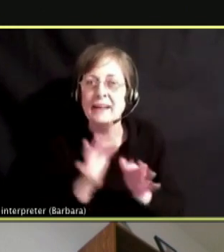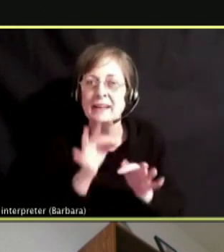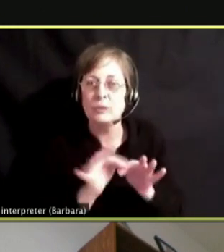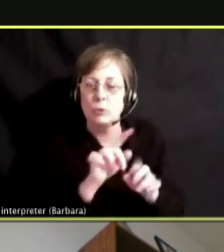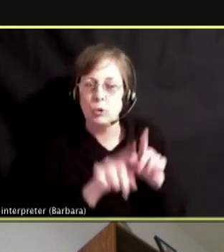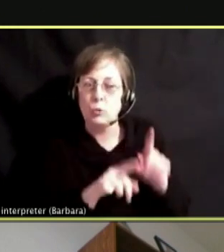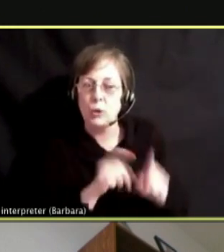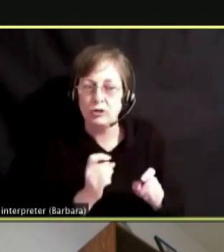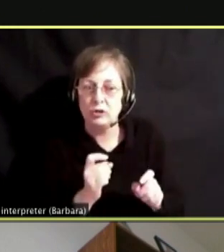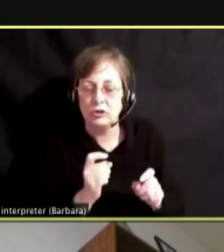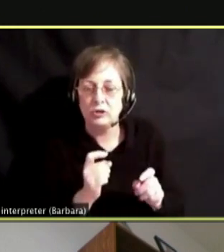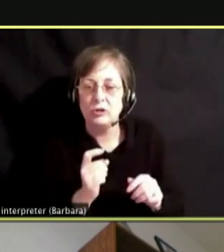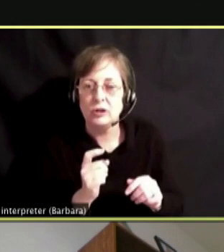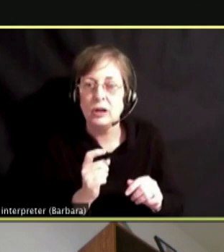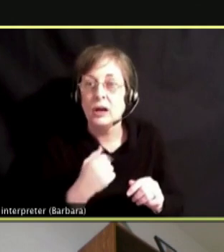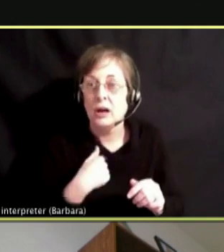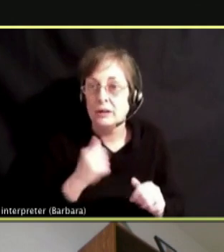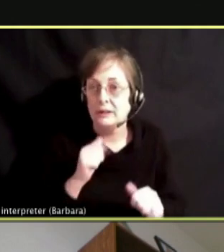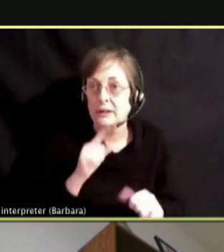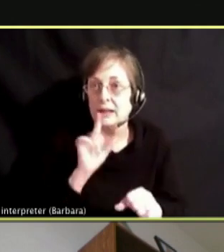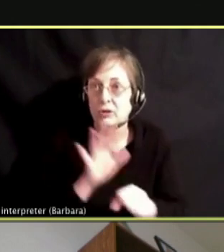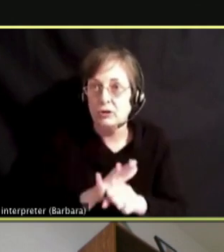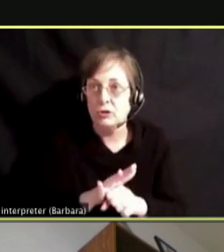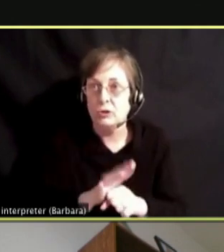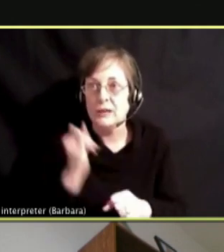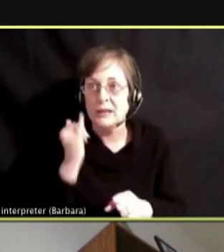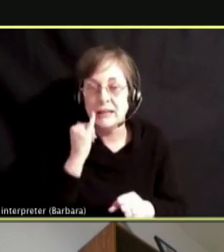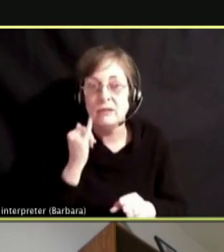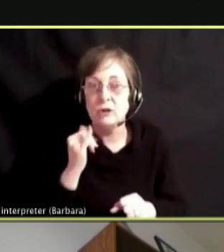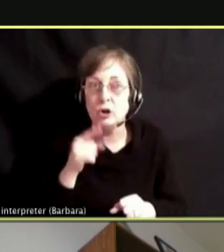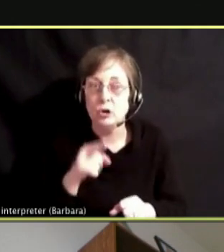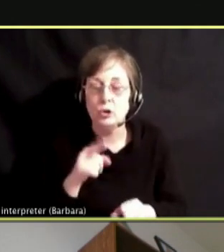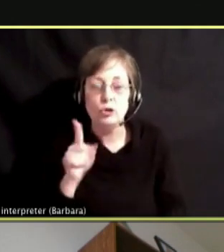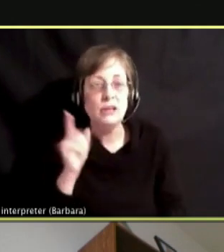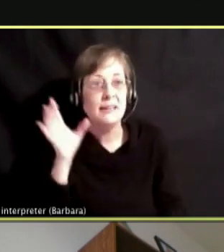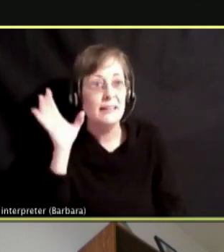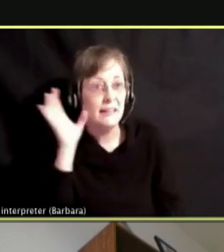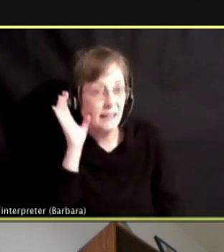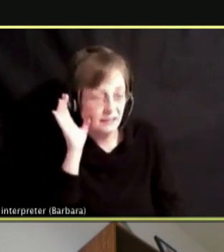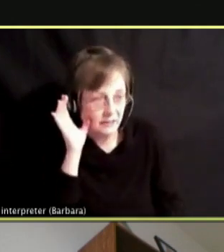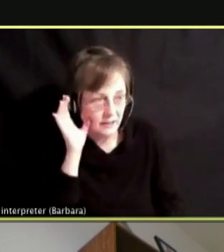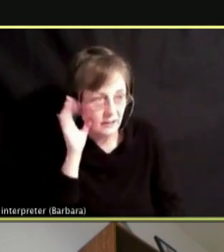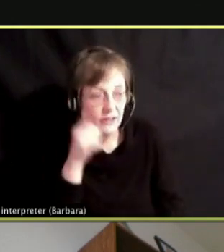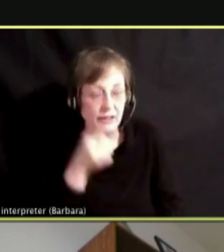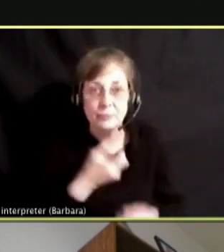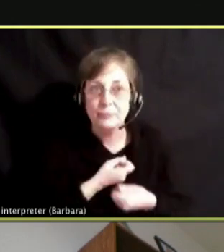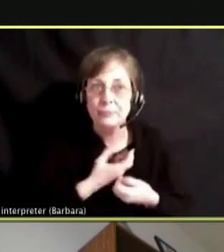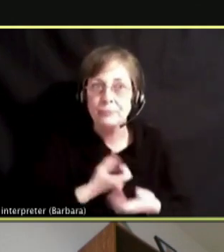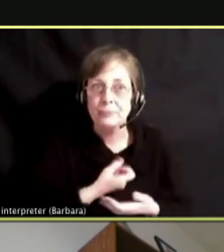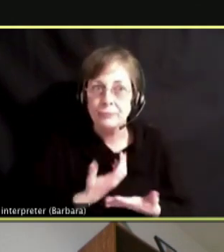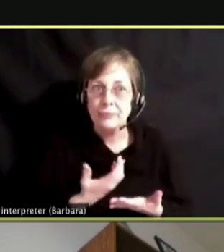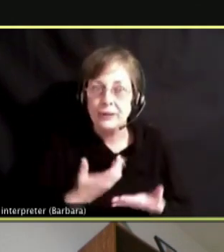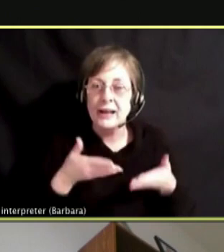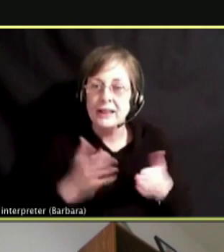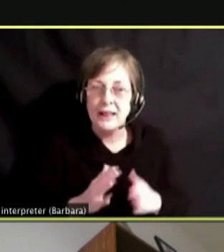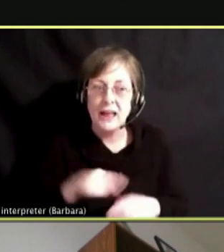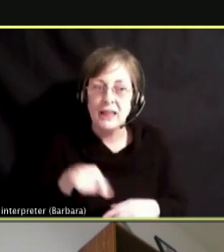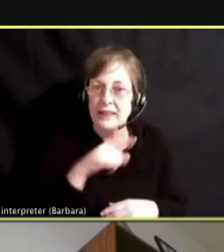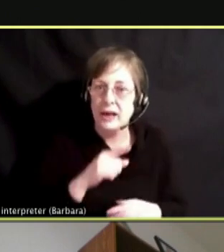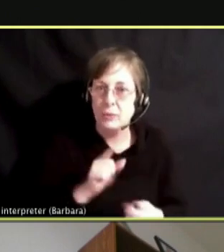BECAUSE I CAN GUARANTEE IF YOU LISTEN TO YOUR KID AND YOU LET THEM COME TO YOU, IT WOULD